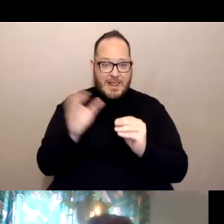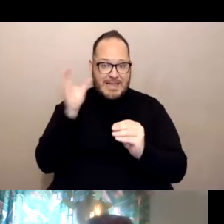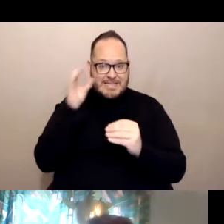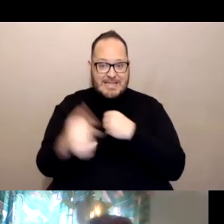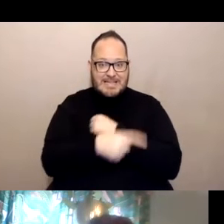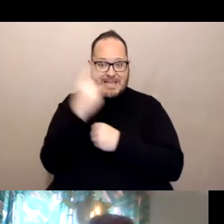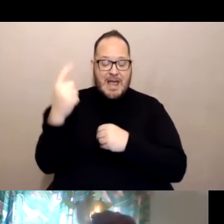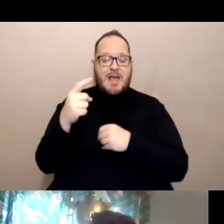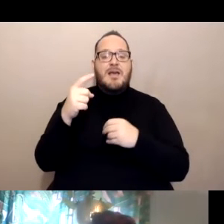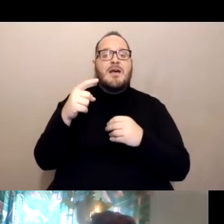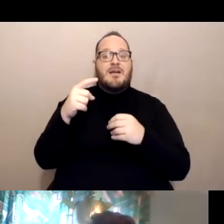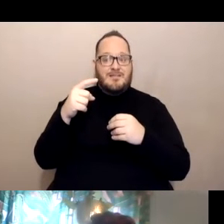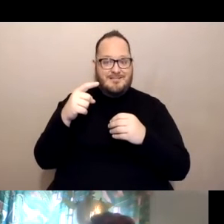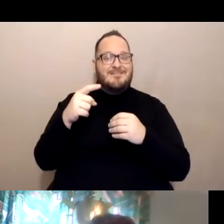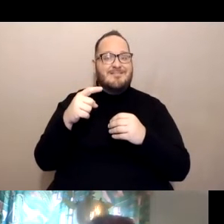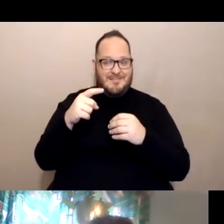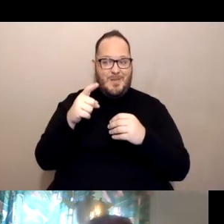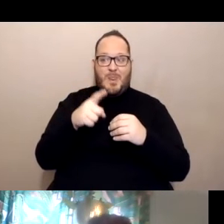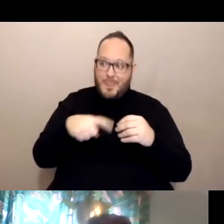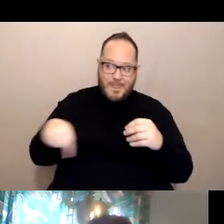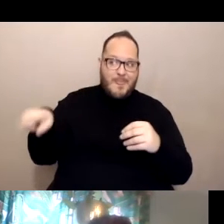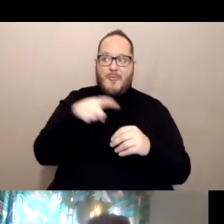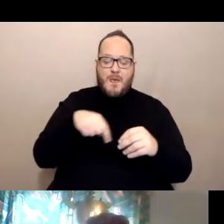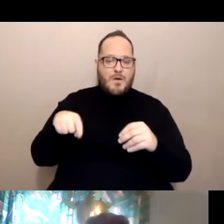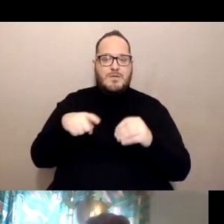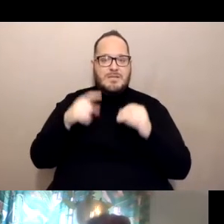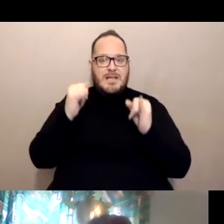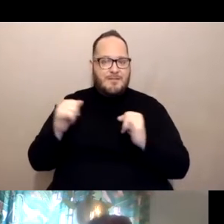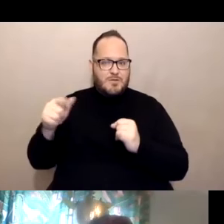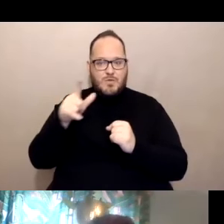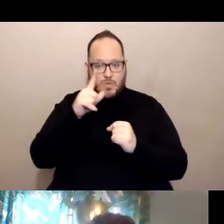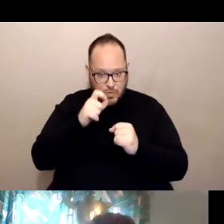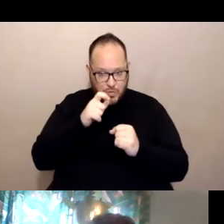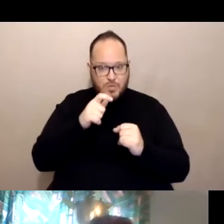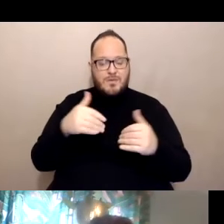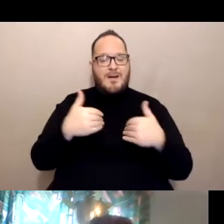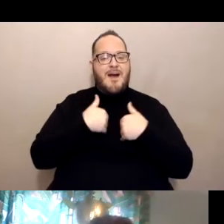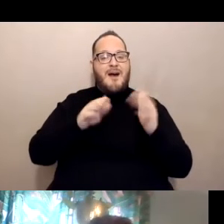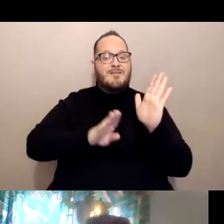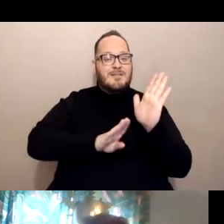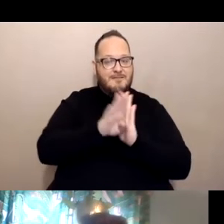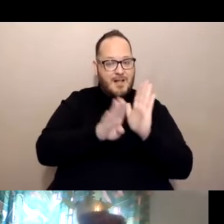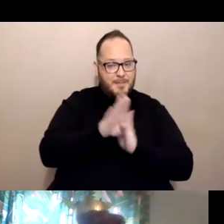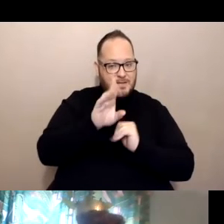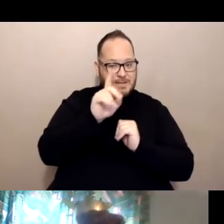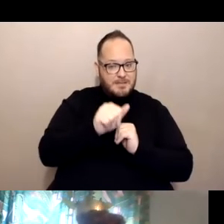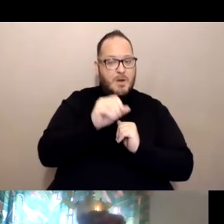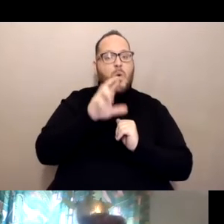who if as a result of a developed mental or other severe high risk disability